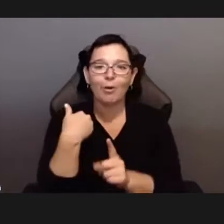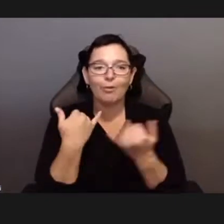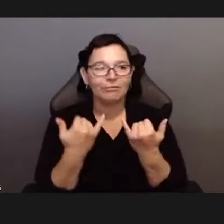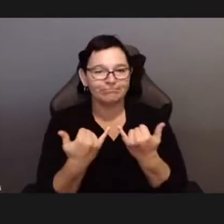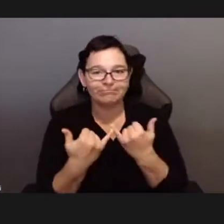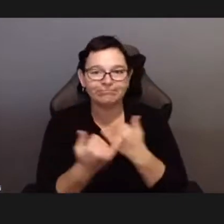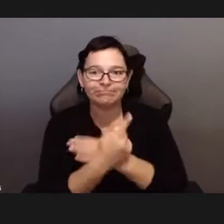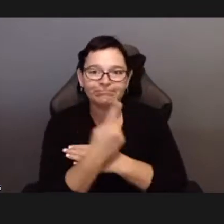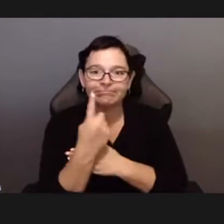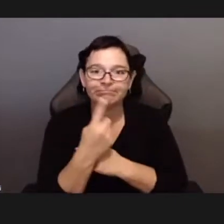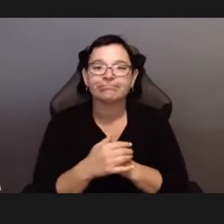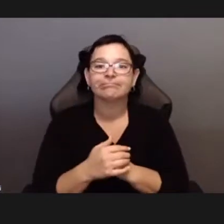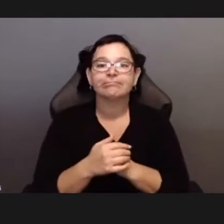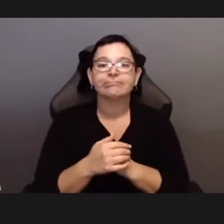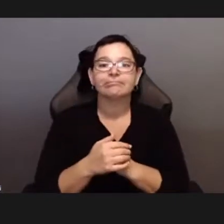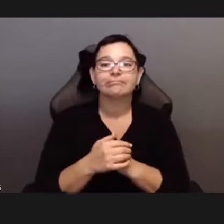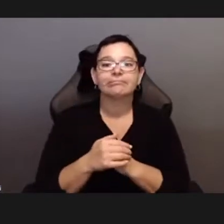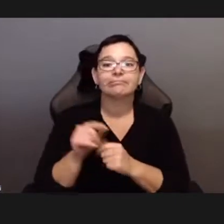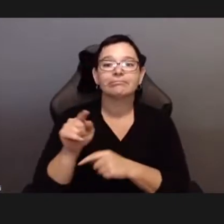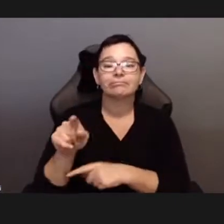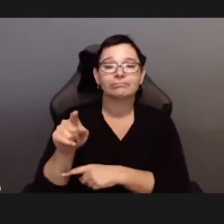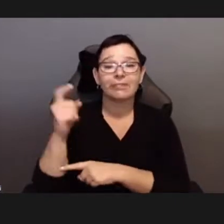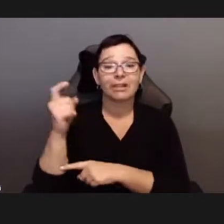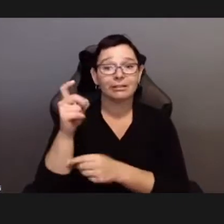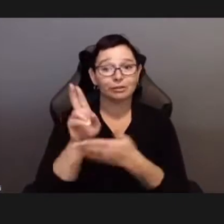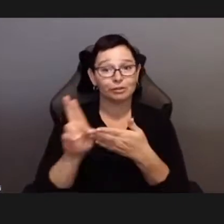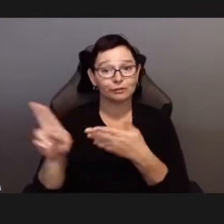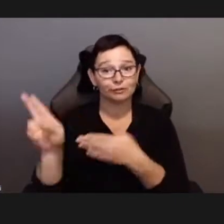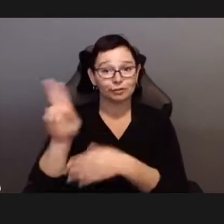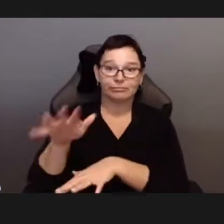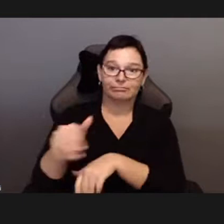I speak to you from Takaronto,